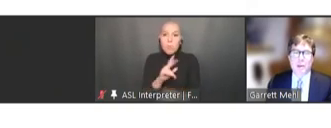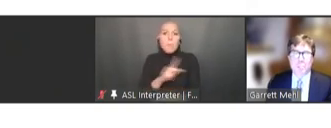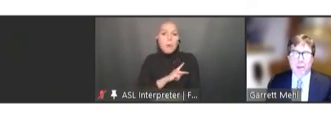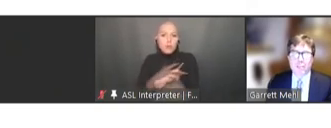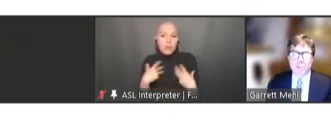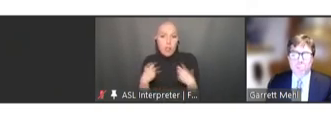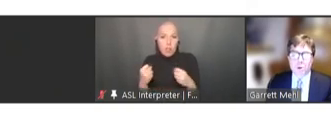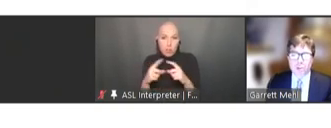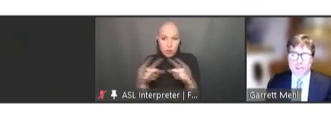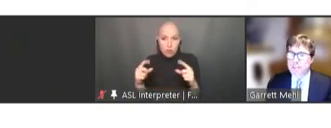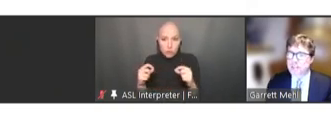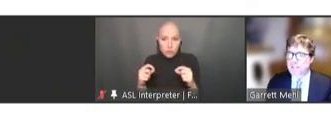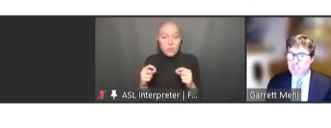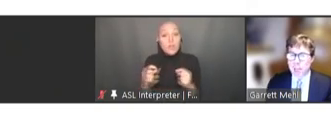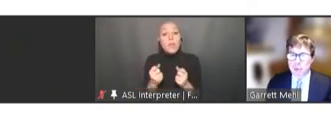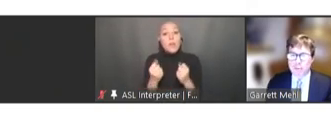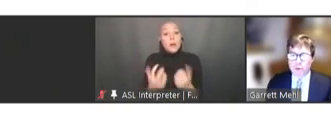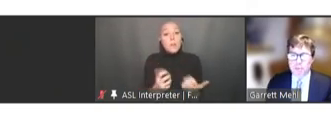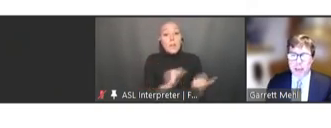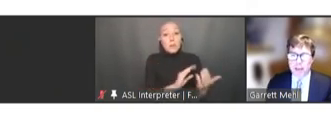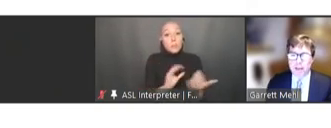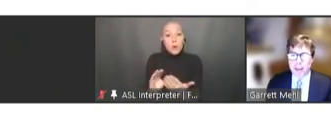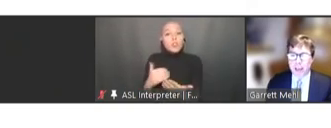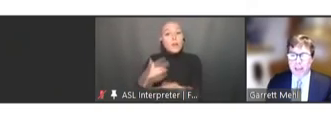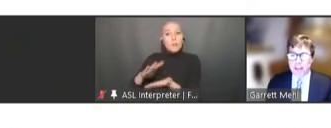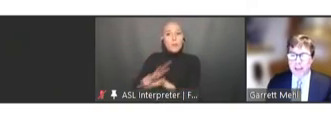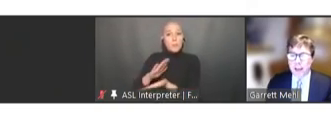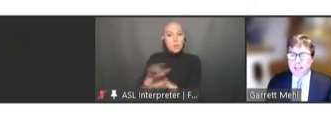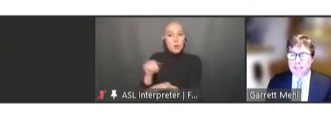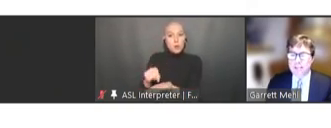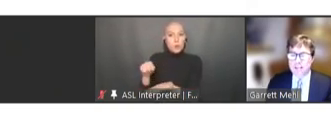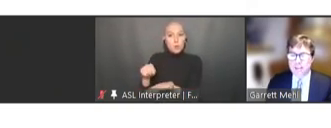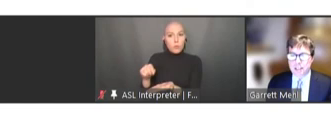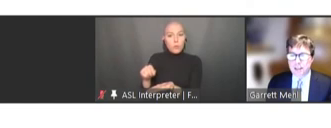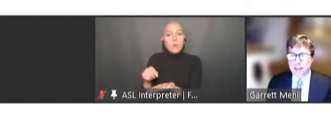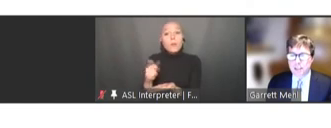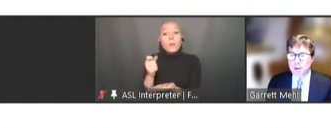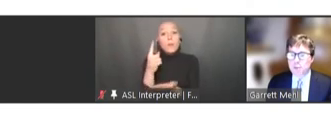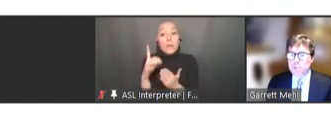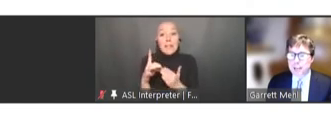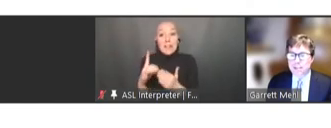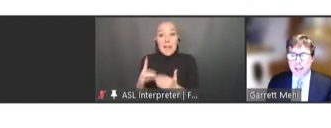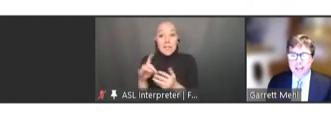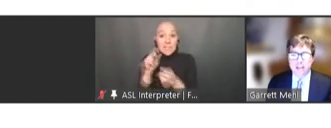Many of these approaches exist in paper format and guidance detailing the minimum data set,